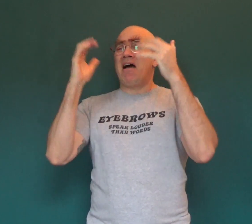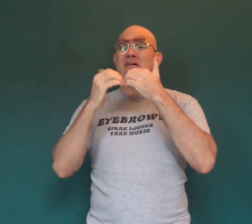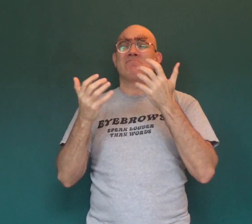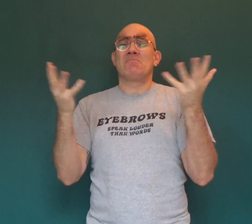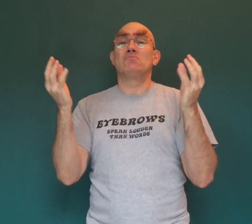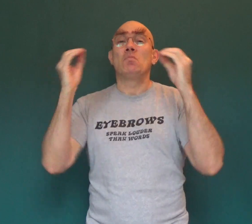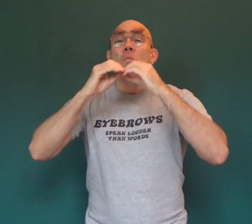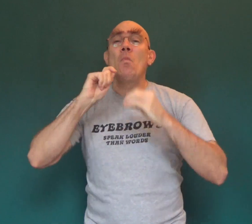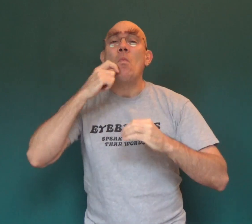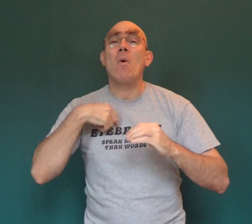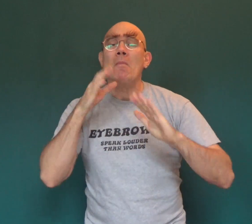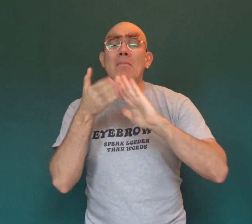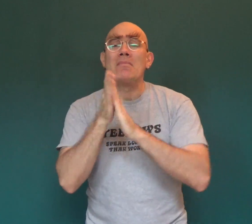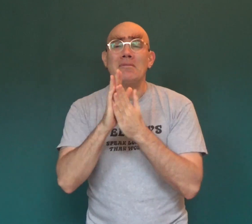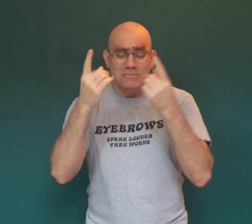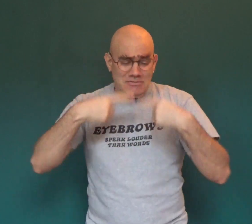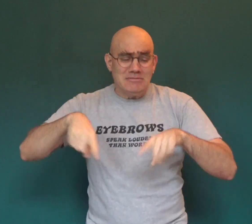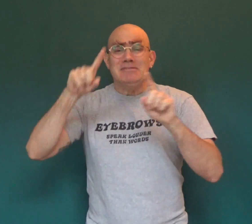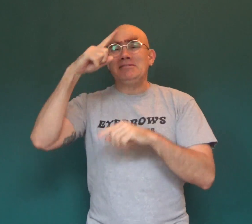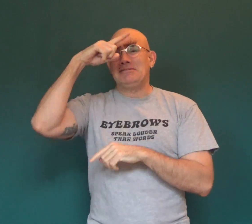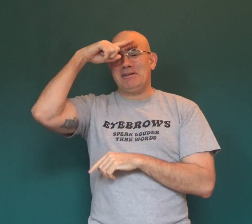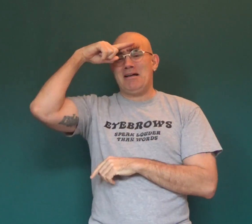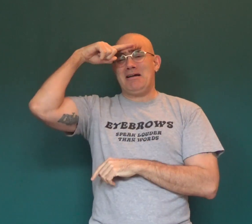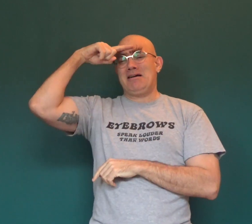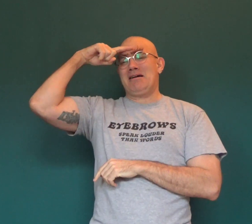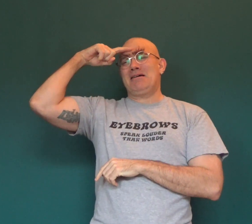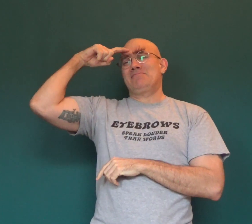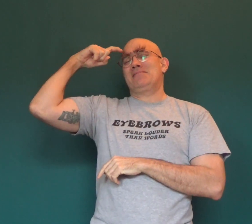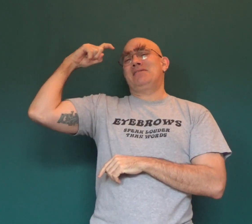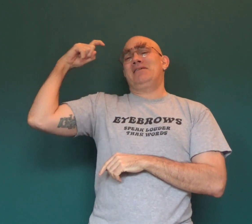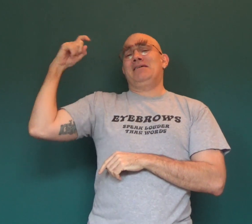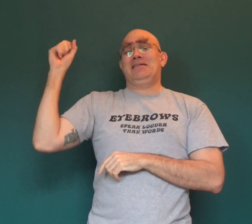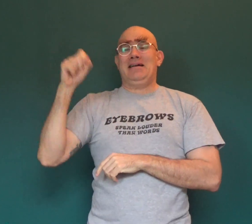Just imagine how much cooler I'll be in summer